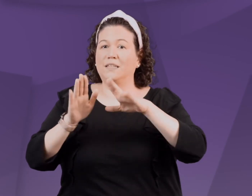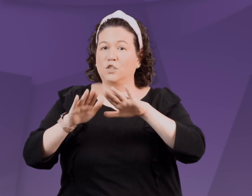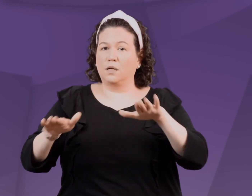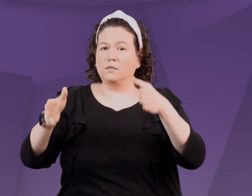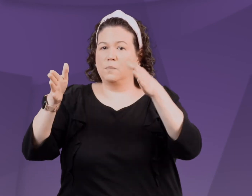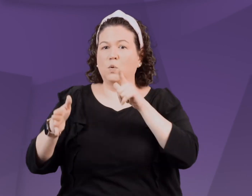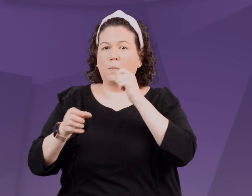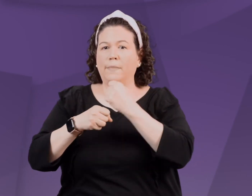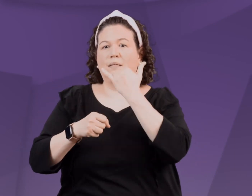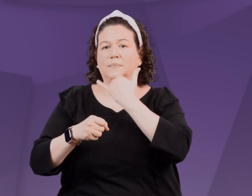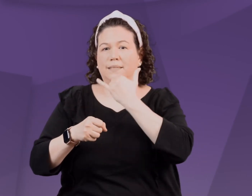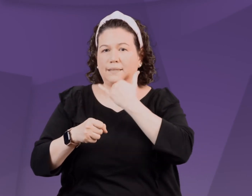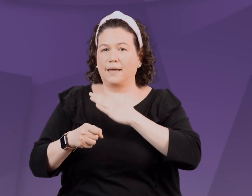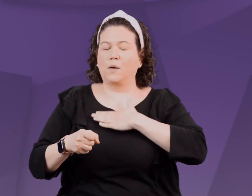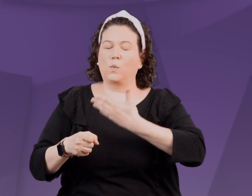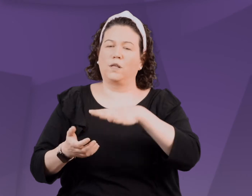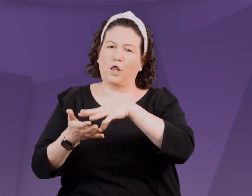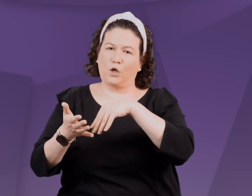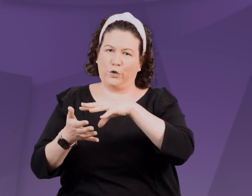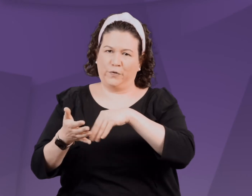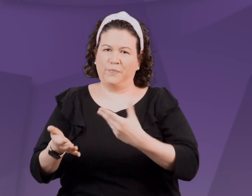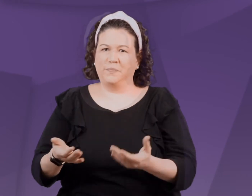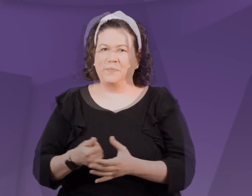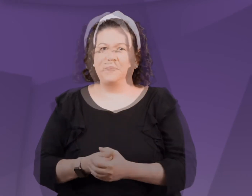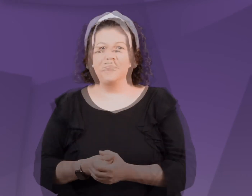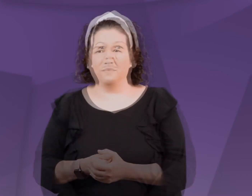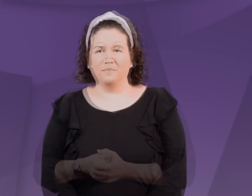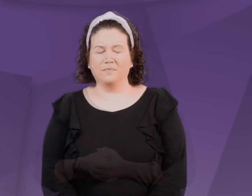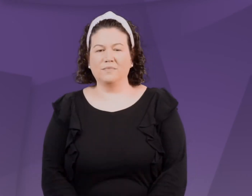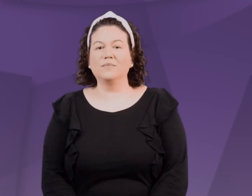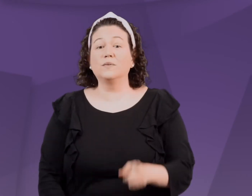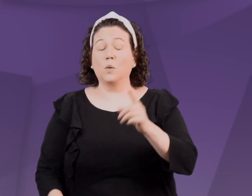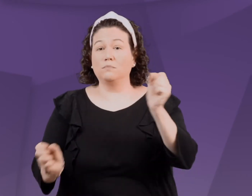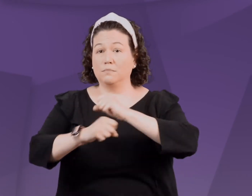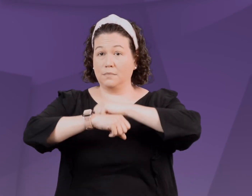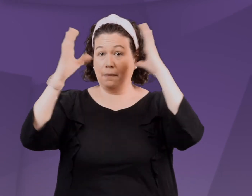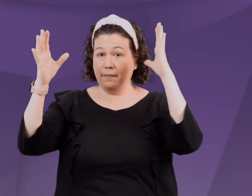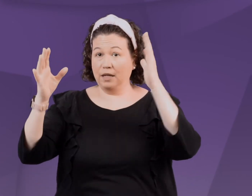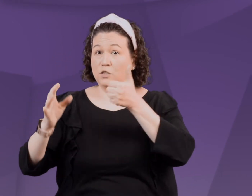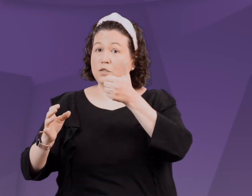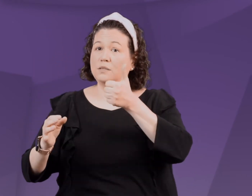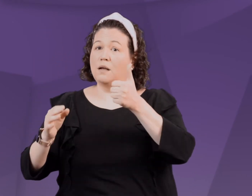Lastly it defines the child as one who makes mistakes and is willing to learn.